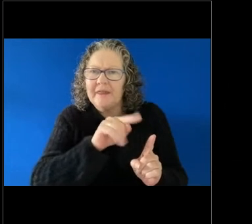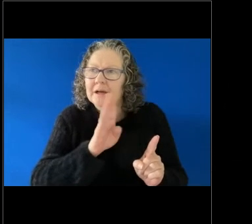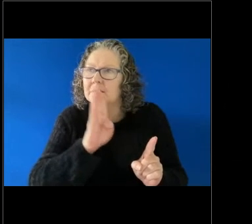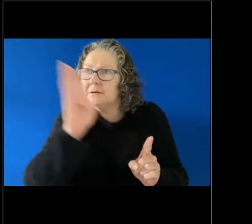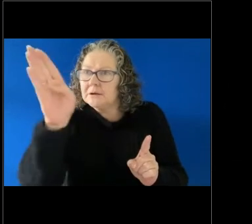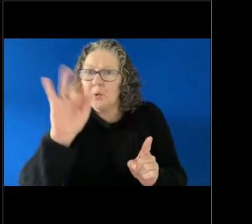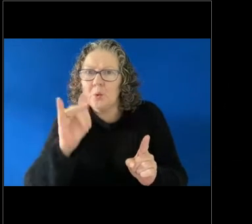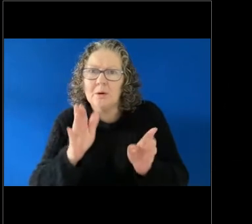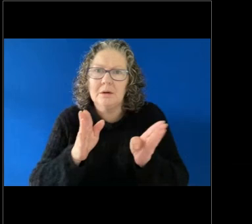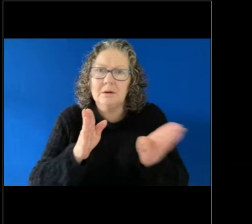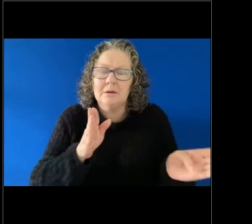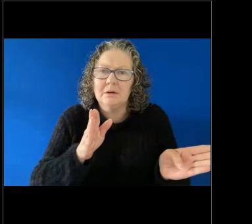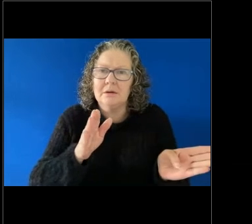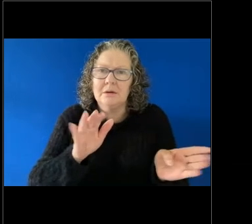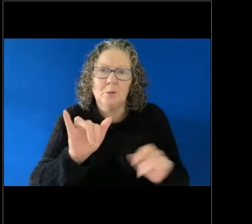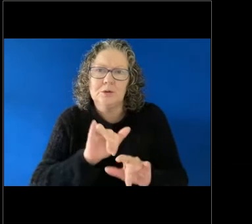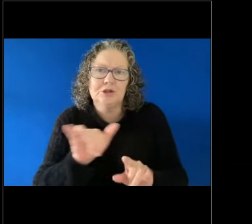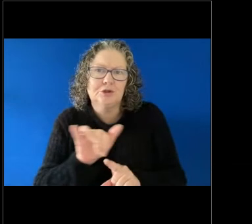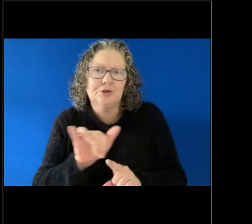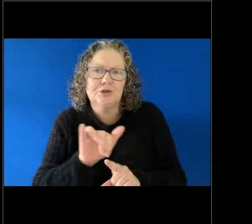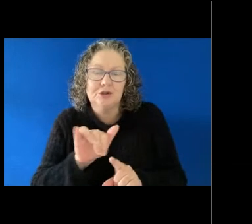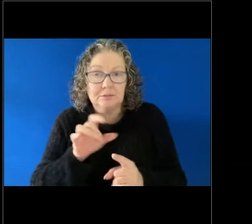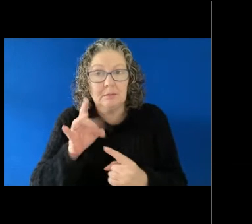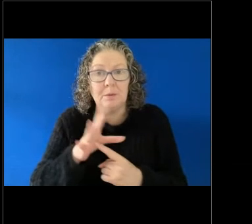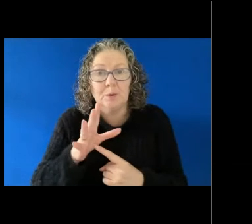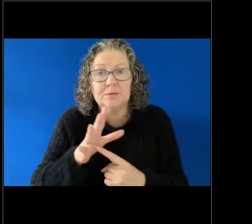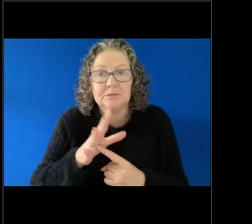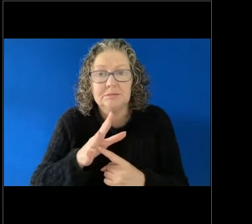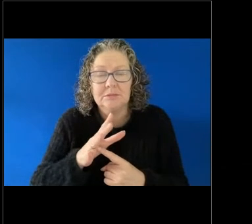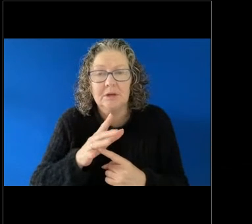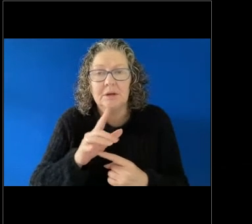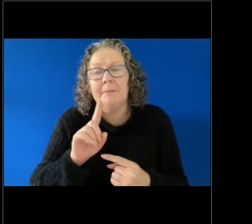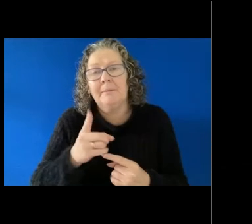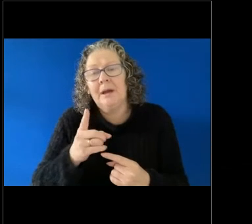So it's the important one. Absolutely. But it might not be definitive.